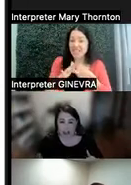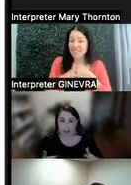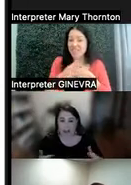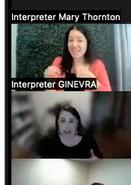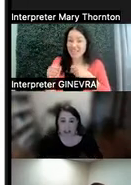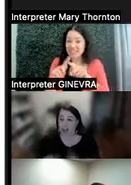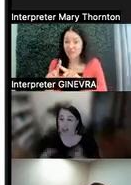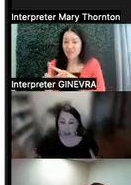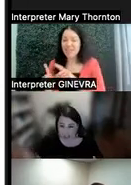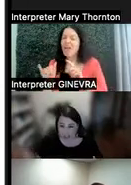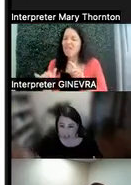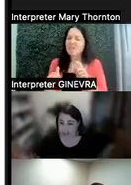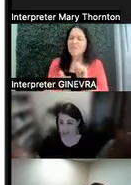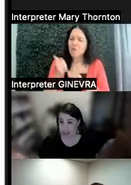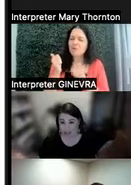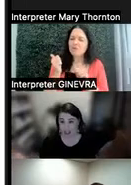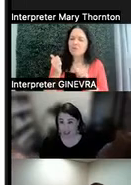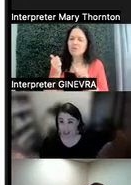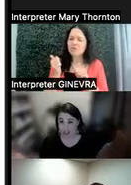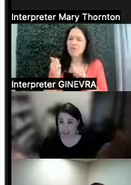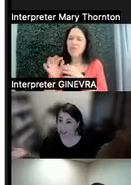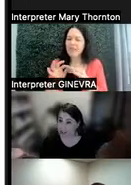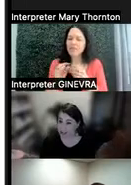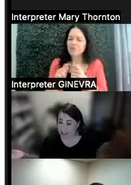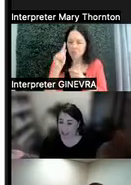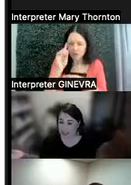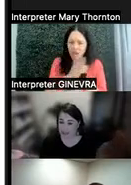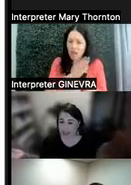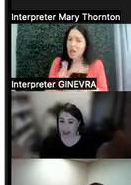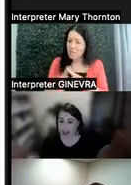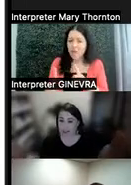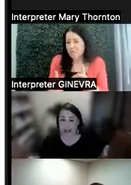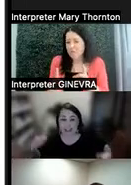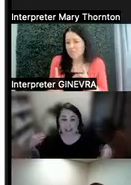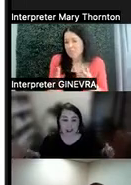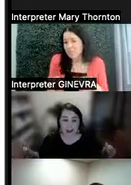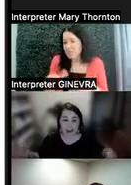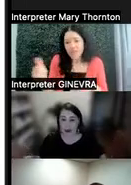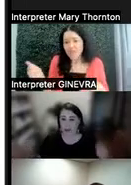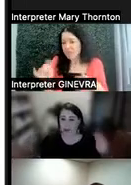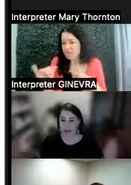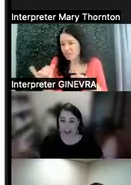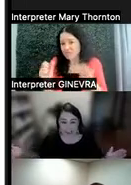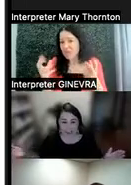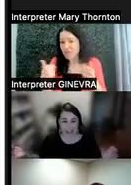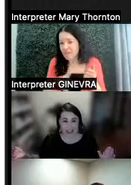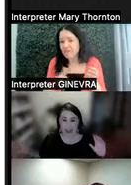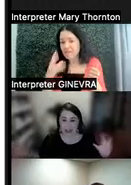but I think a lot of us have different sensory sensitivities or differences. And so what I'm going to ask you guys to do now--